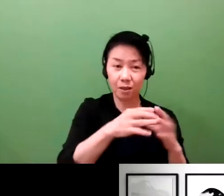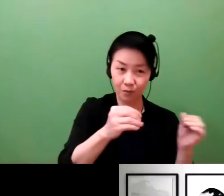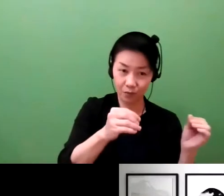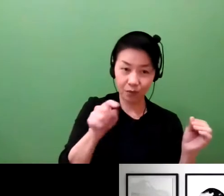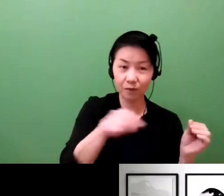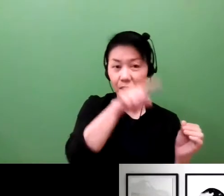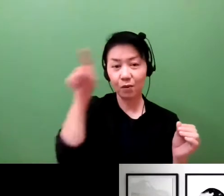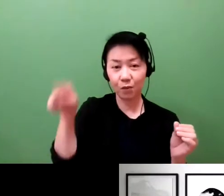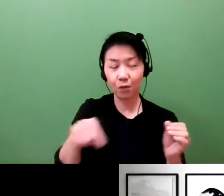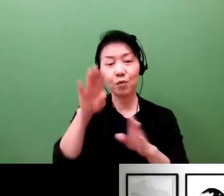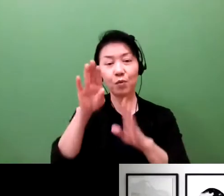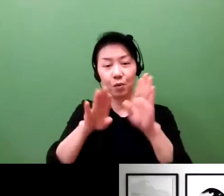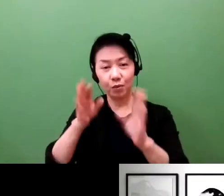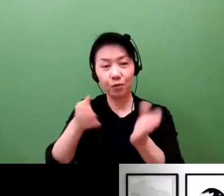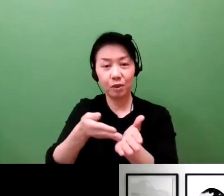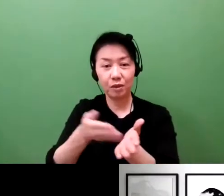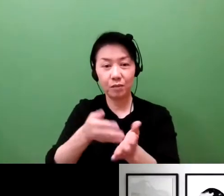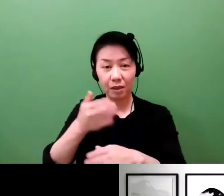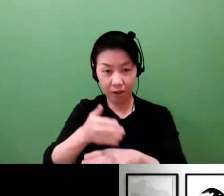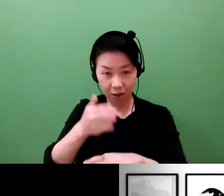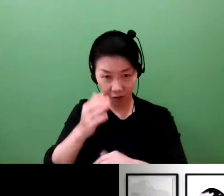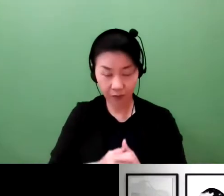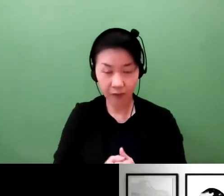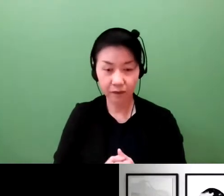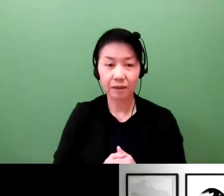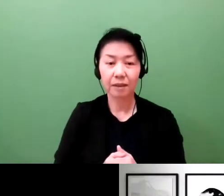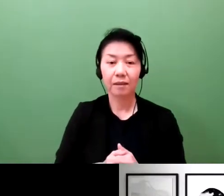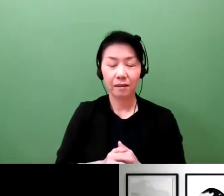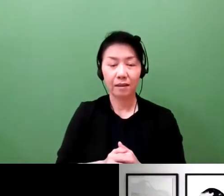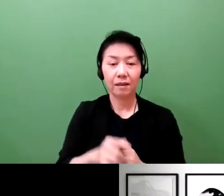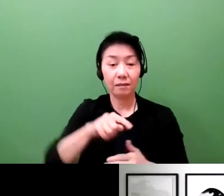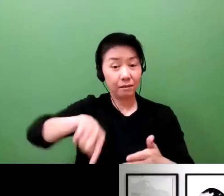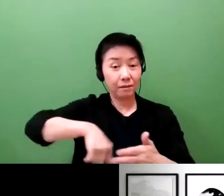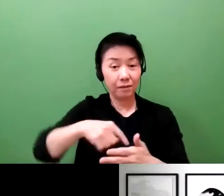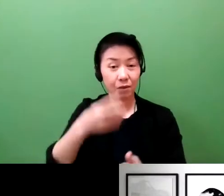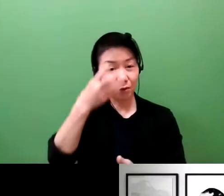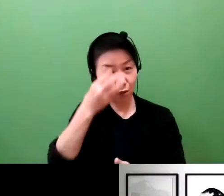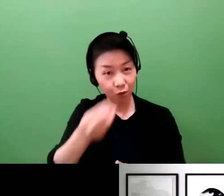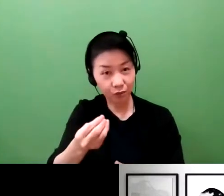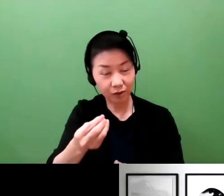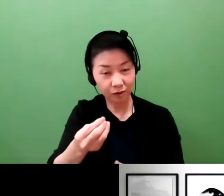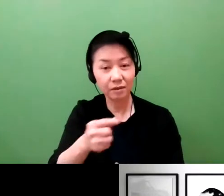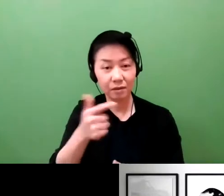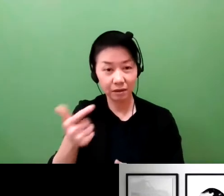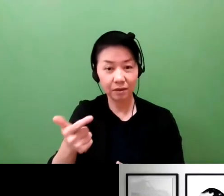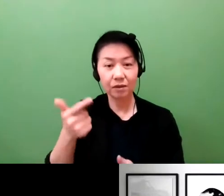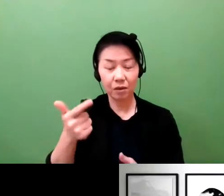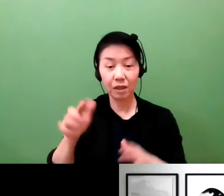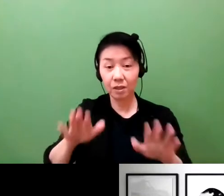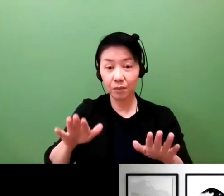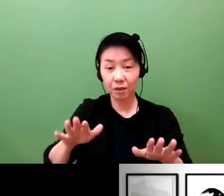We have looked at the broad changes in the health care sector. We have thought about the future.